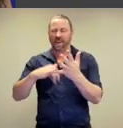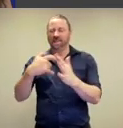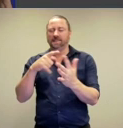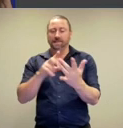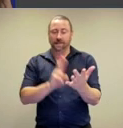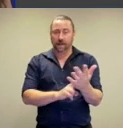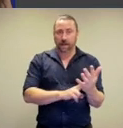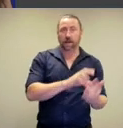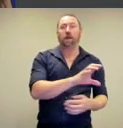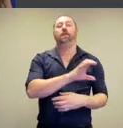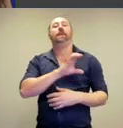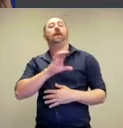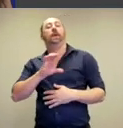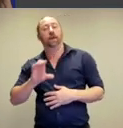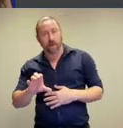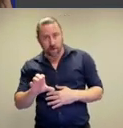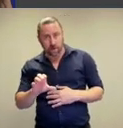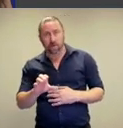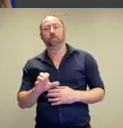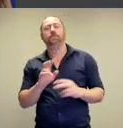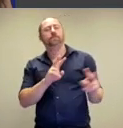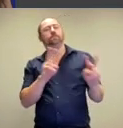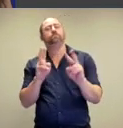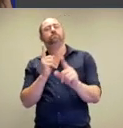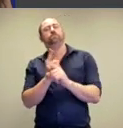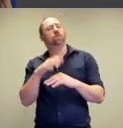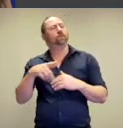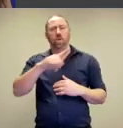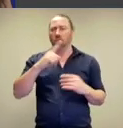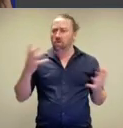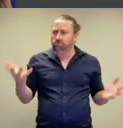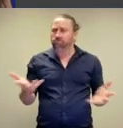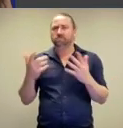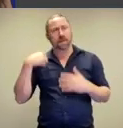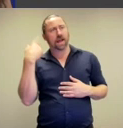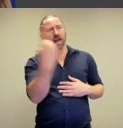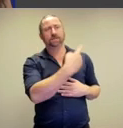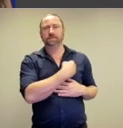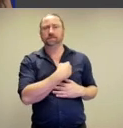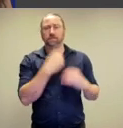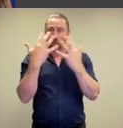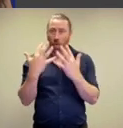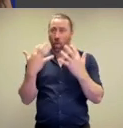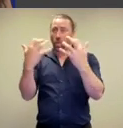clothing and skin and finally